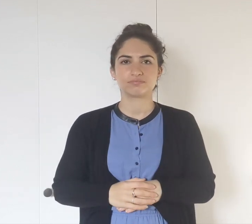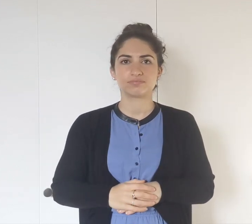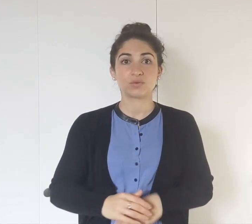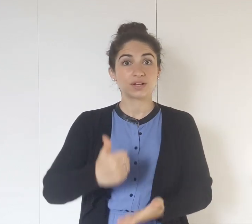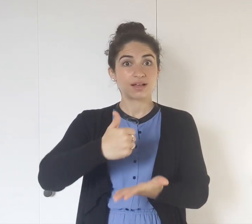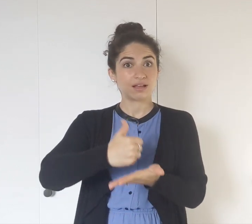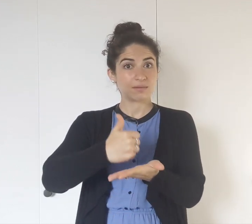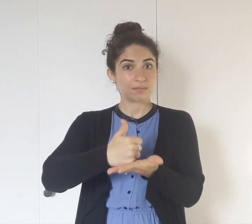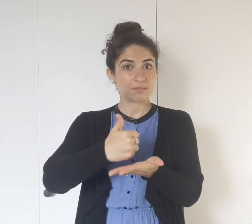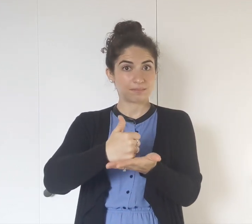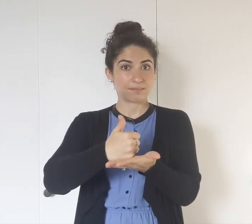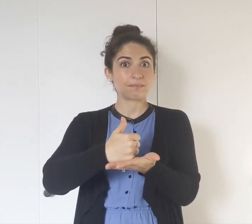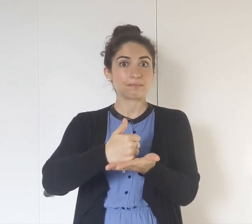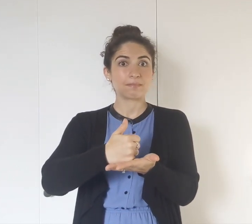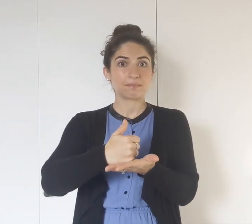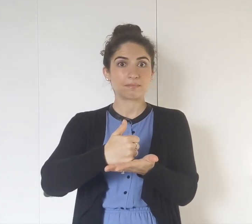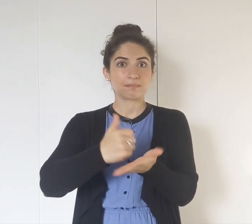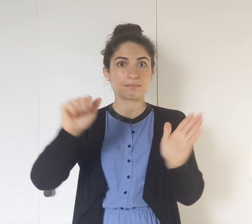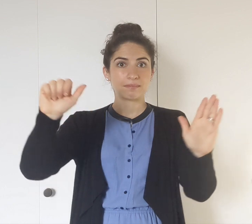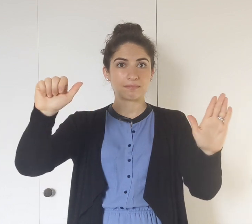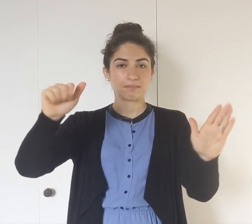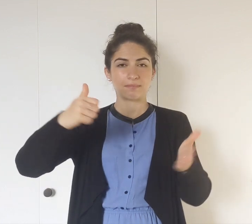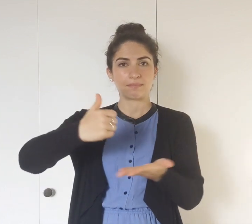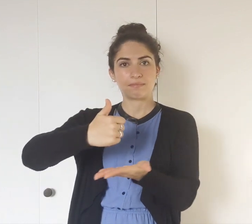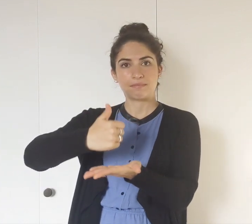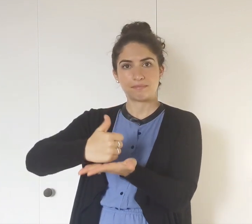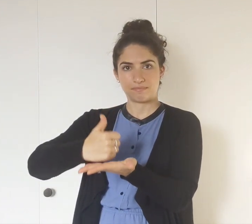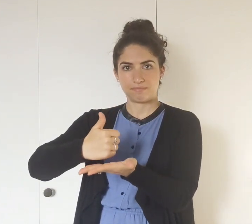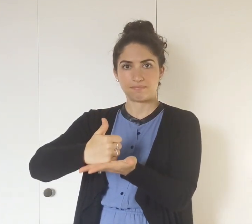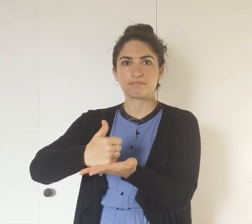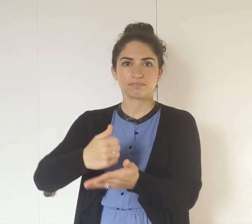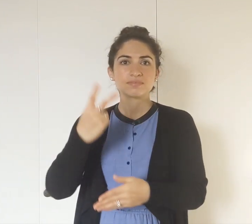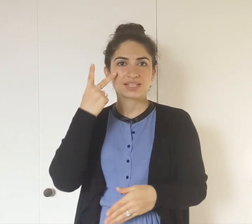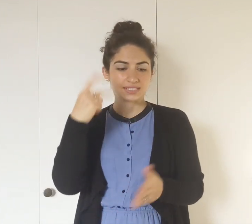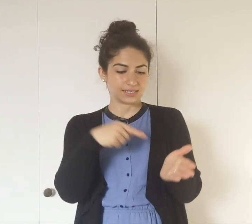HELP. HELP.